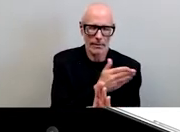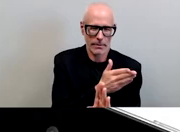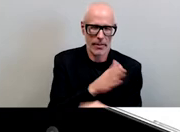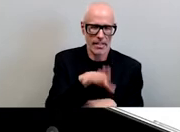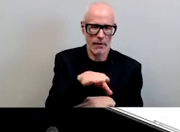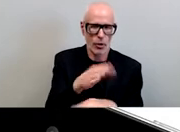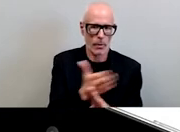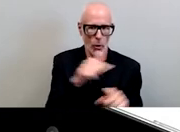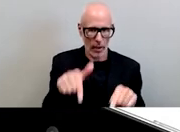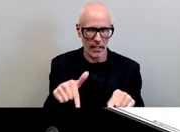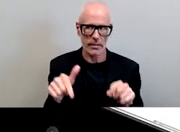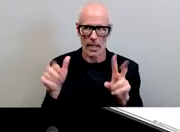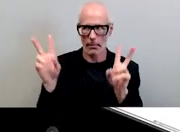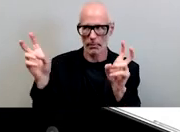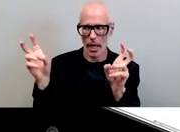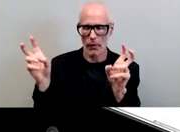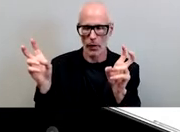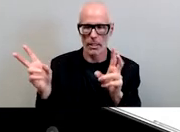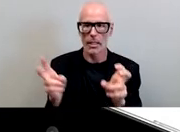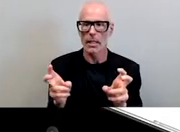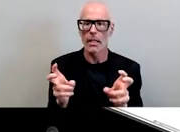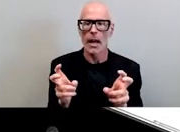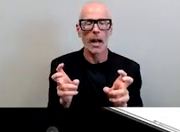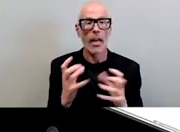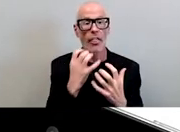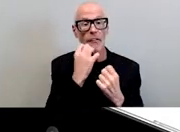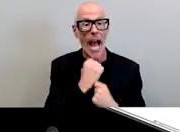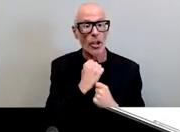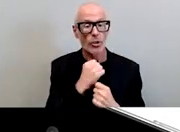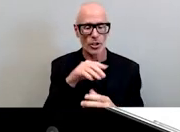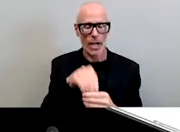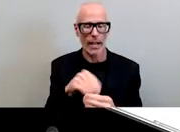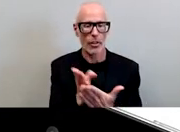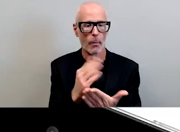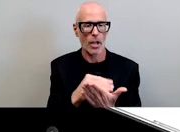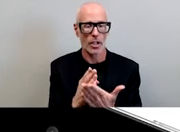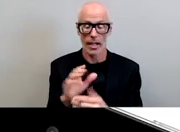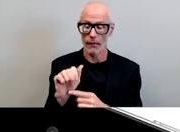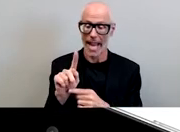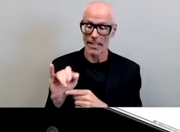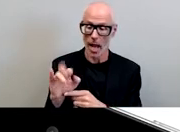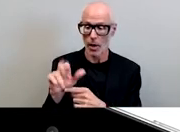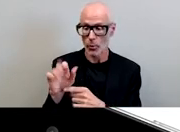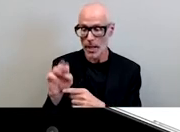and i'm paraphrasing but the values are in the budget if anti-racism and racial equity